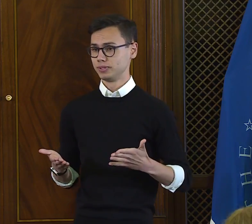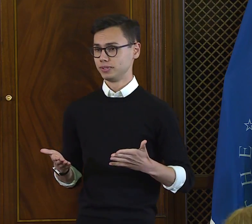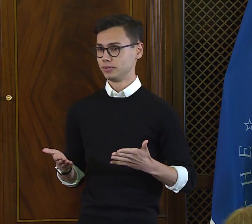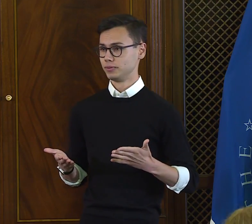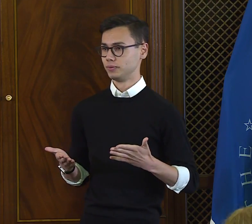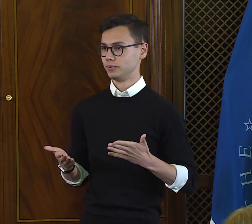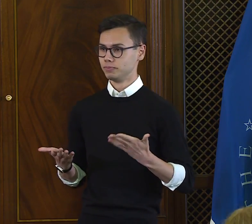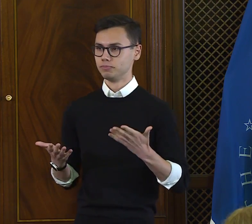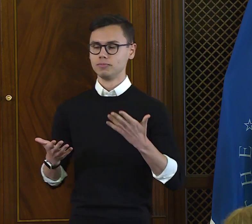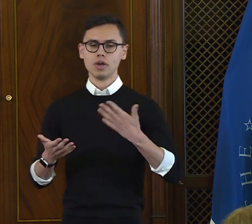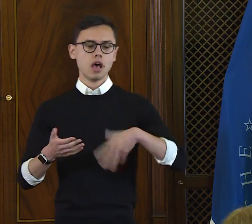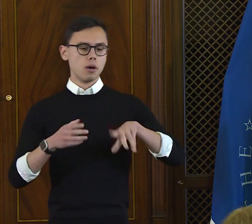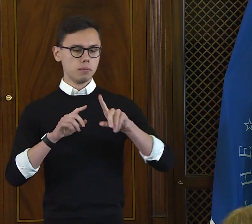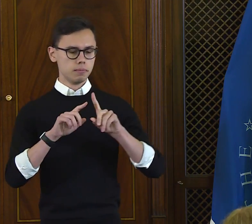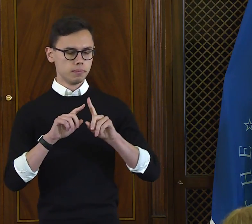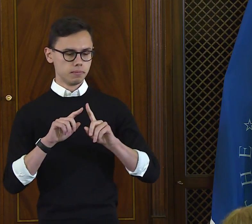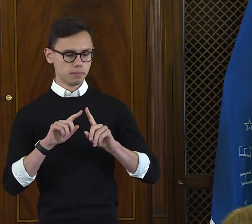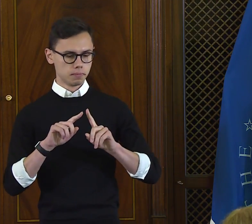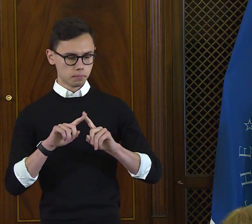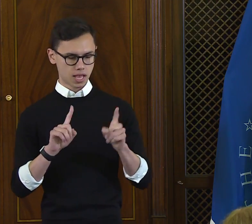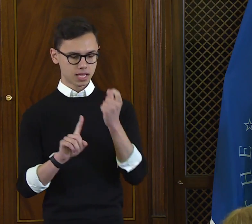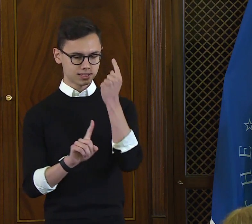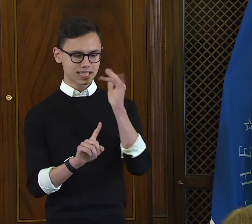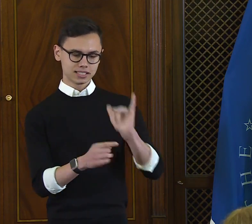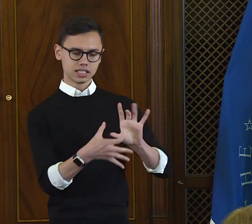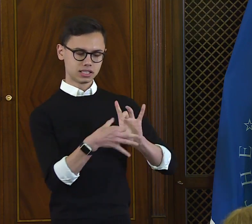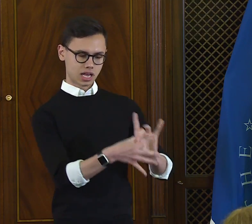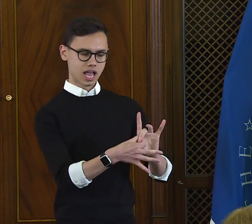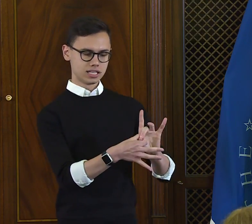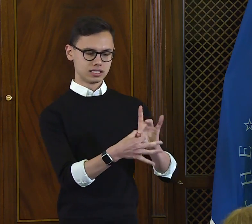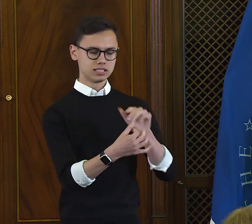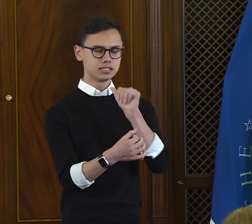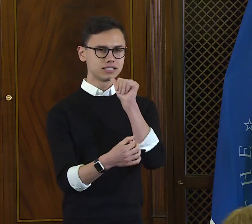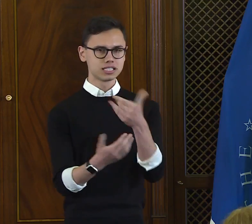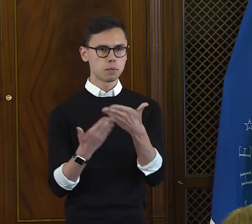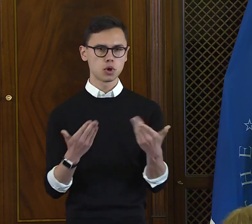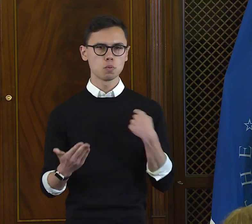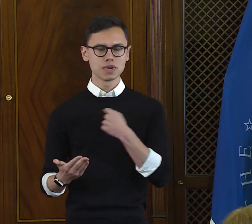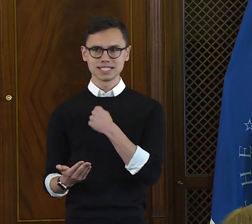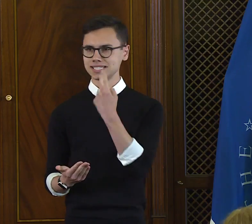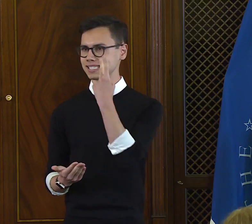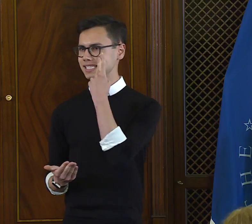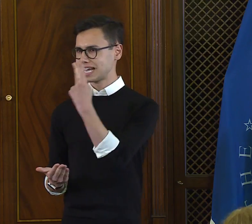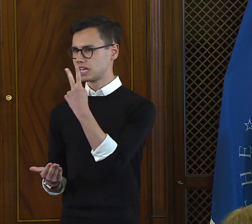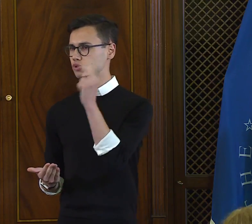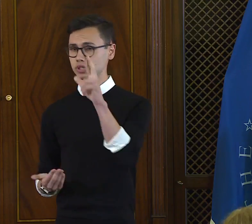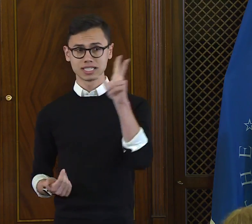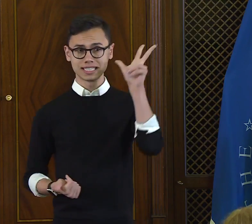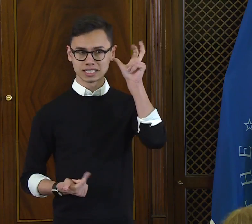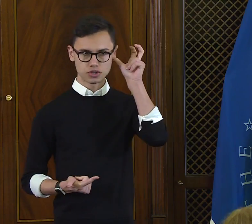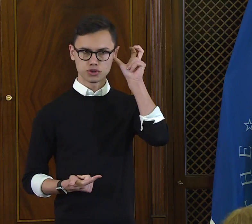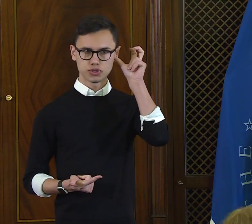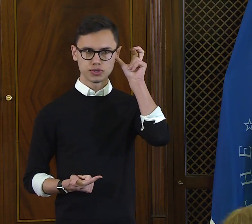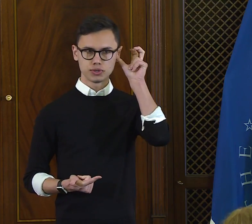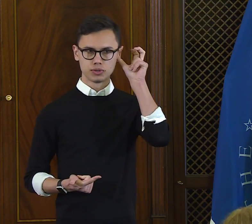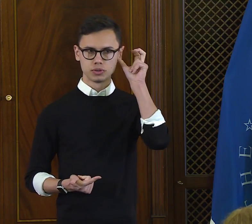That's natural, but that connection is not something we can always see